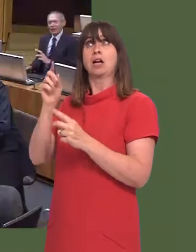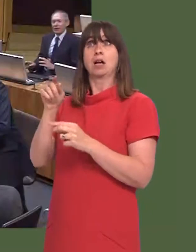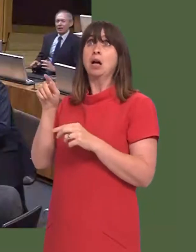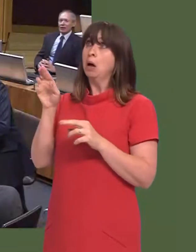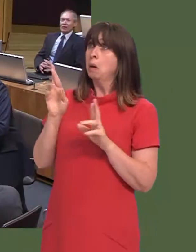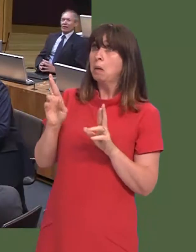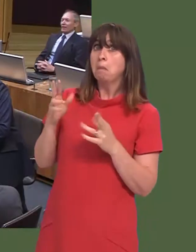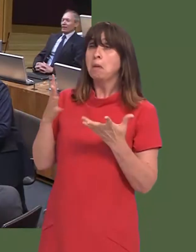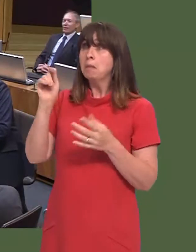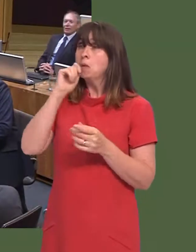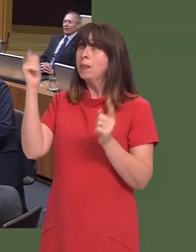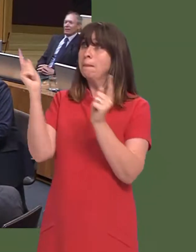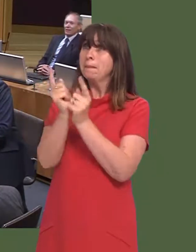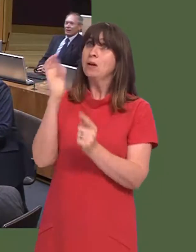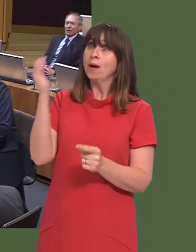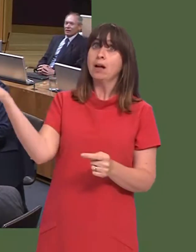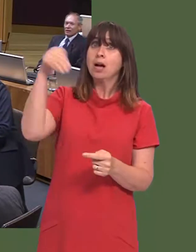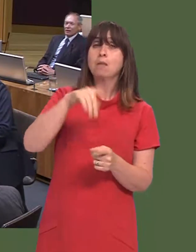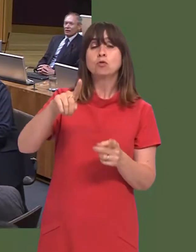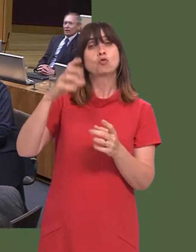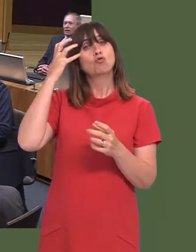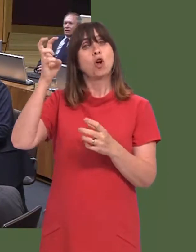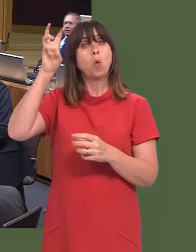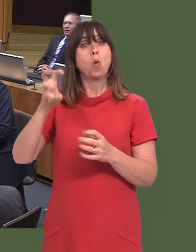I understand he will be at the Royal Welsh. Perhaps he will meet with us then.